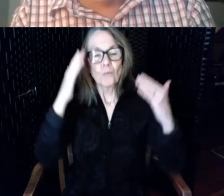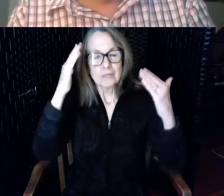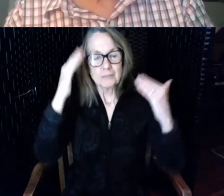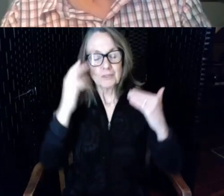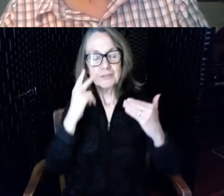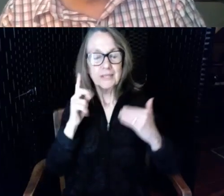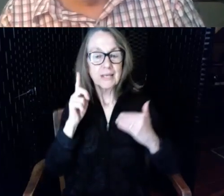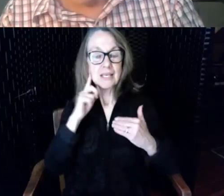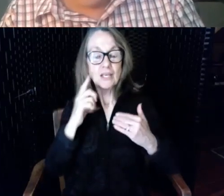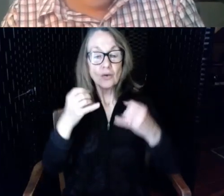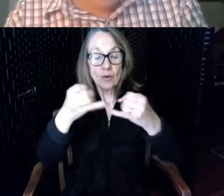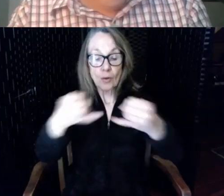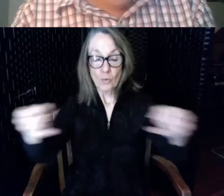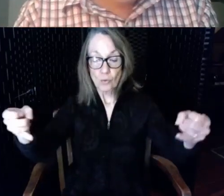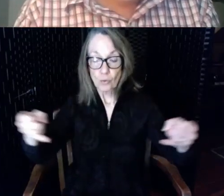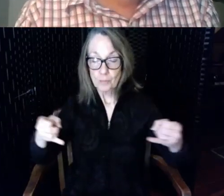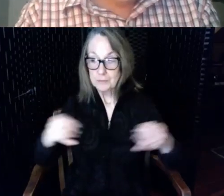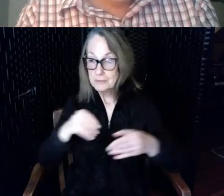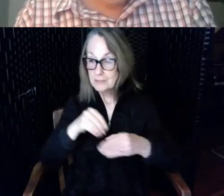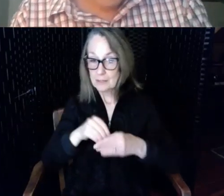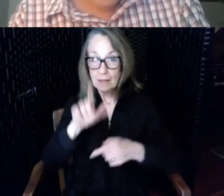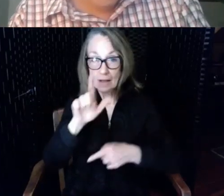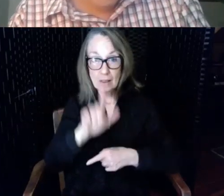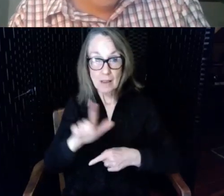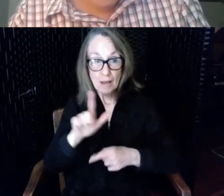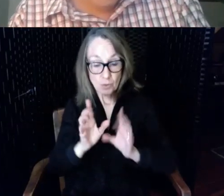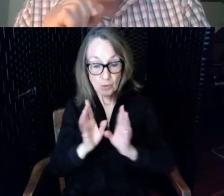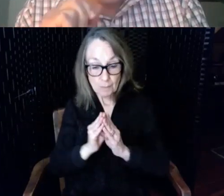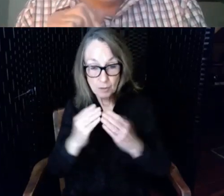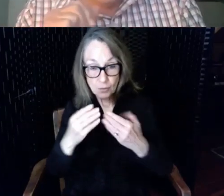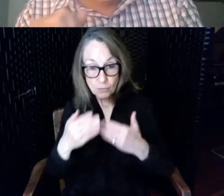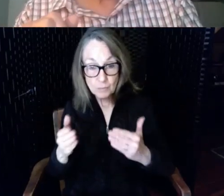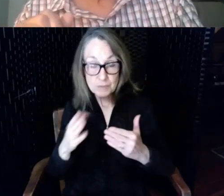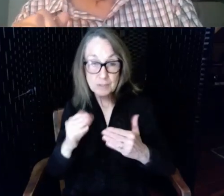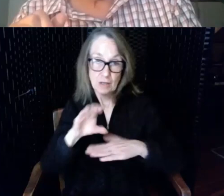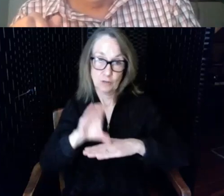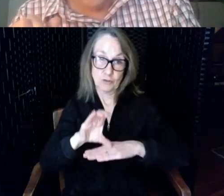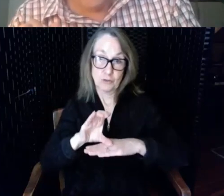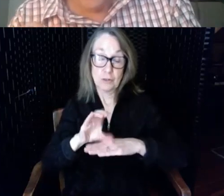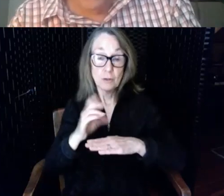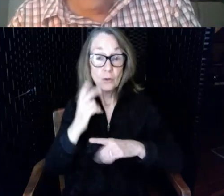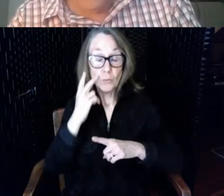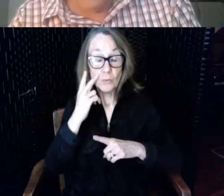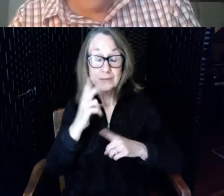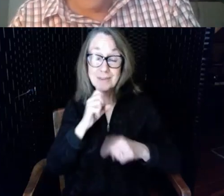meeting rooms and churches as we see an aging population coping with new